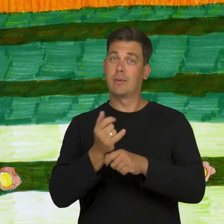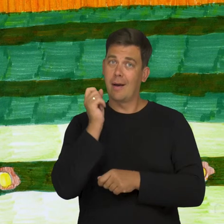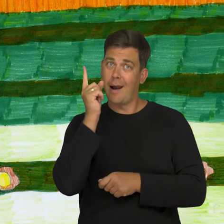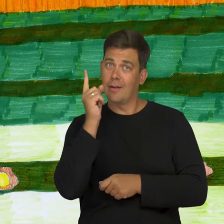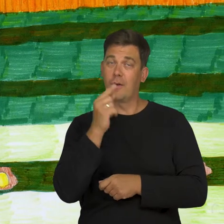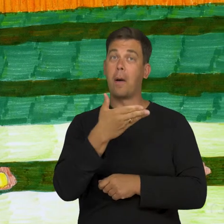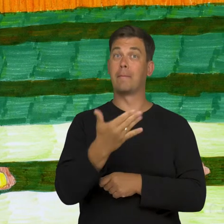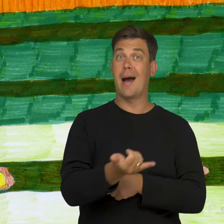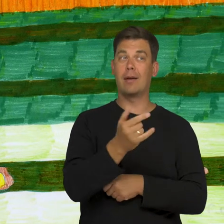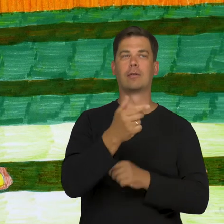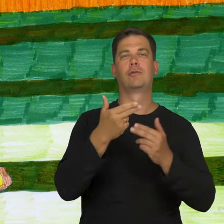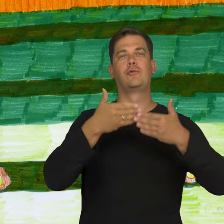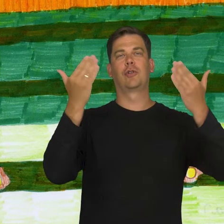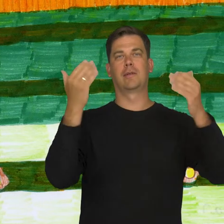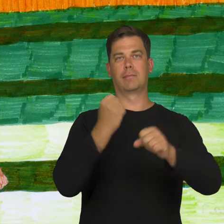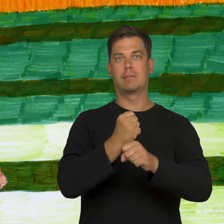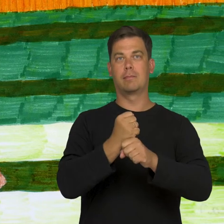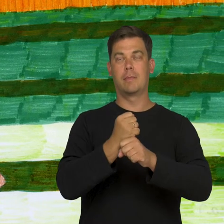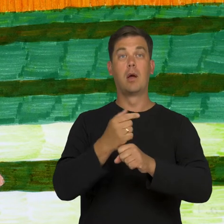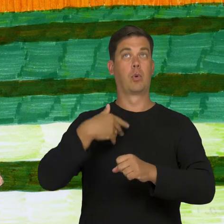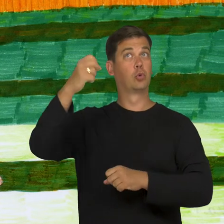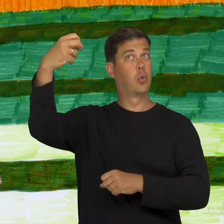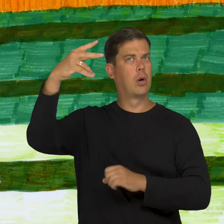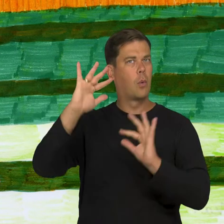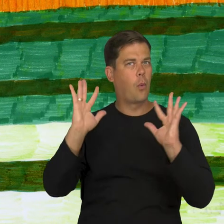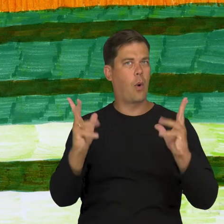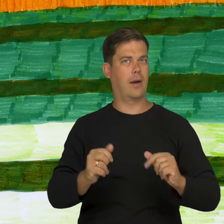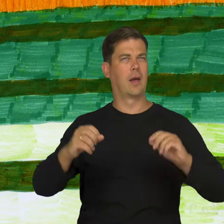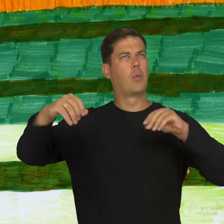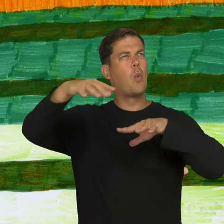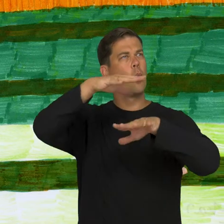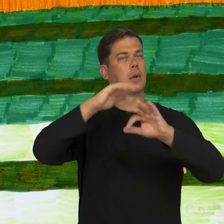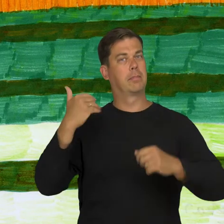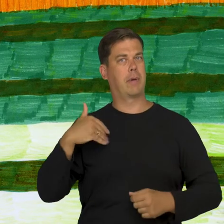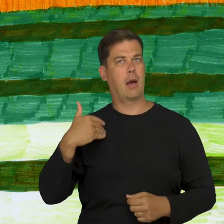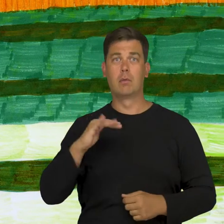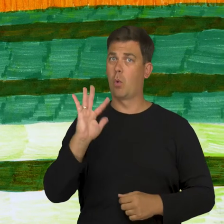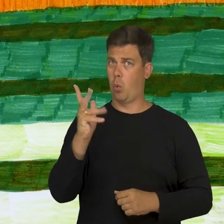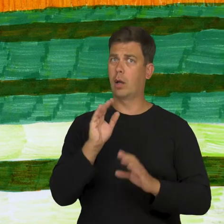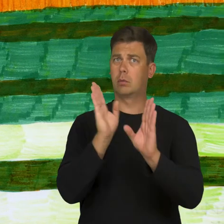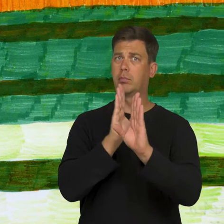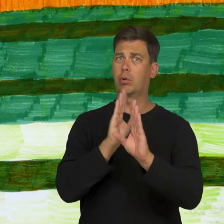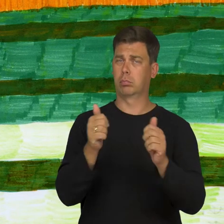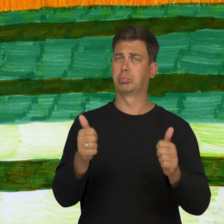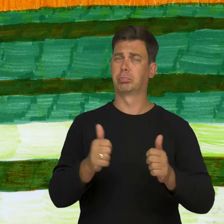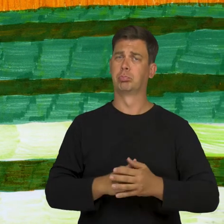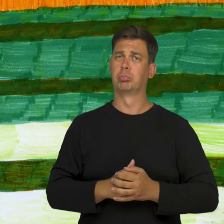On Firday morning, in May, the Labor Day, the sun was shining, white clouds in the sky. The weather was good.